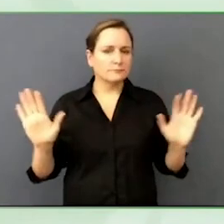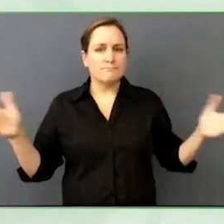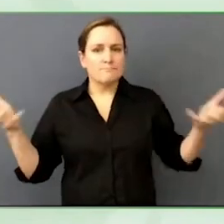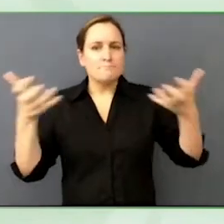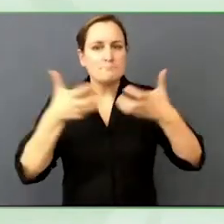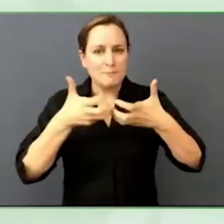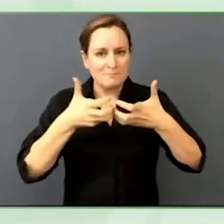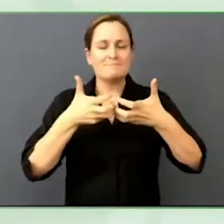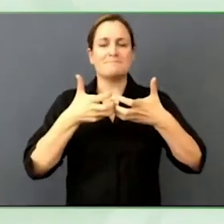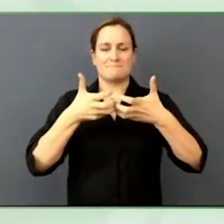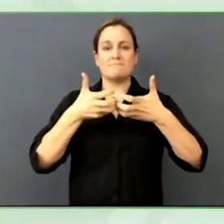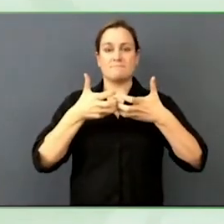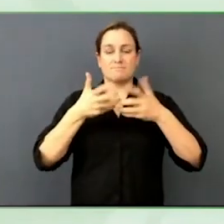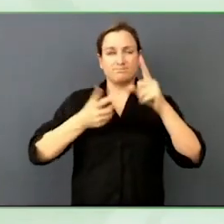provocative purposes.